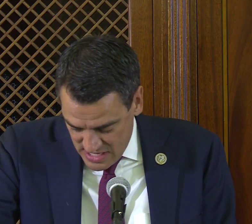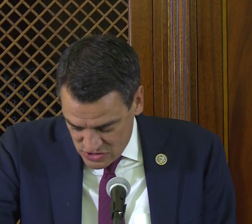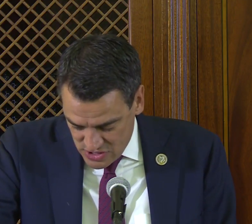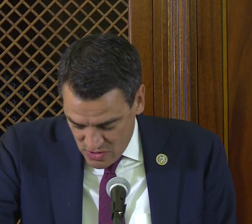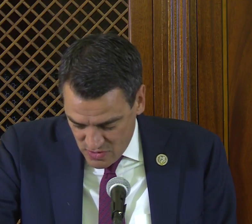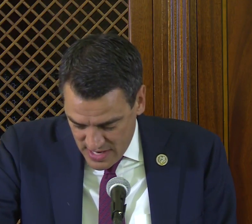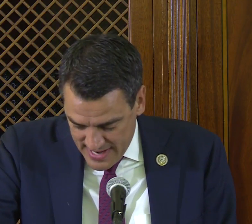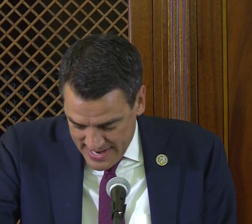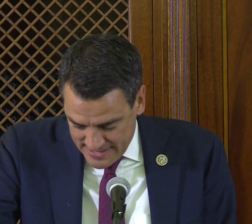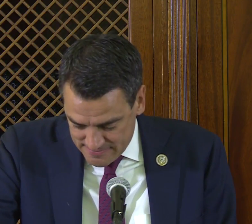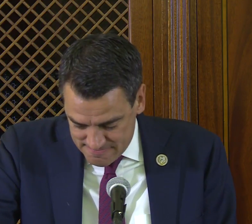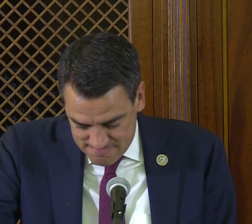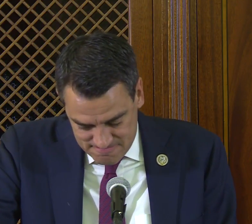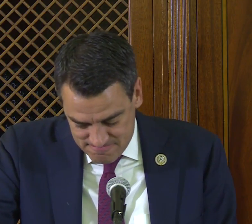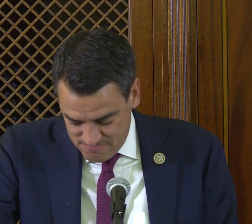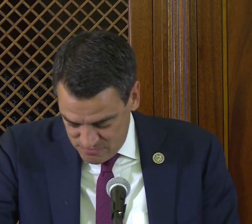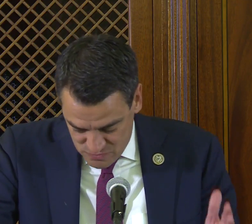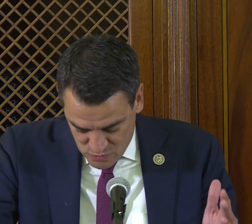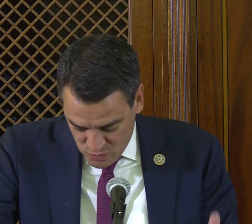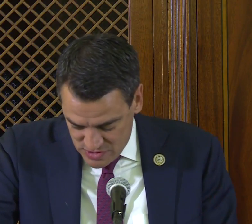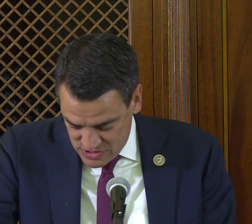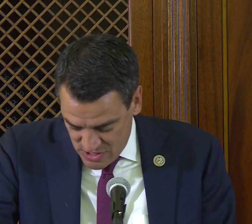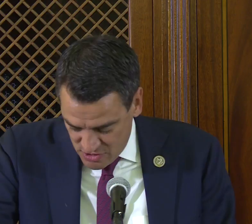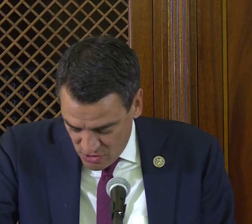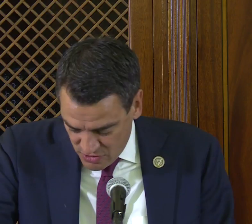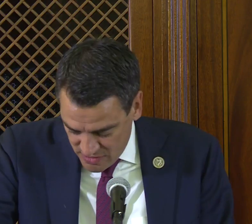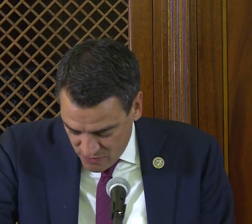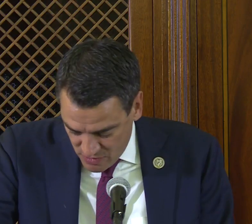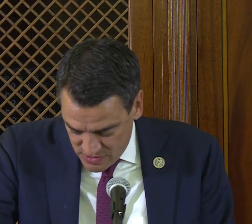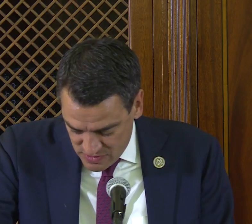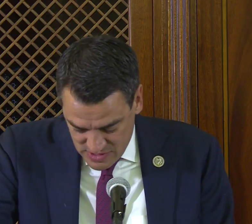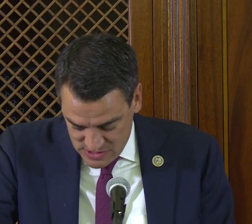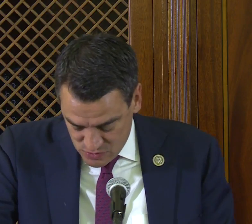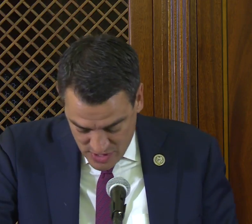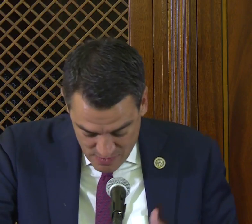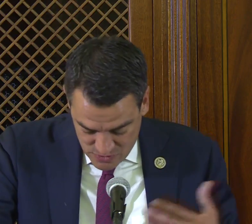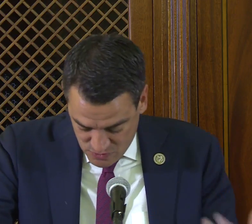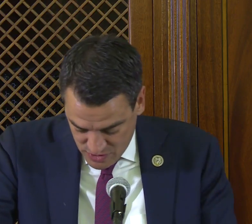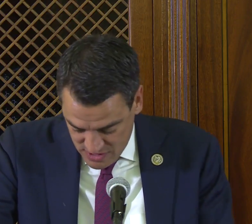and so what Senator Dole laid forward is what I'm working